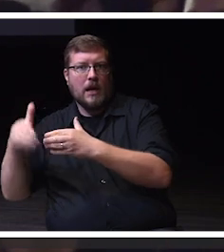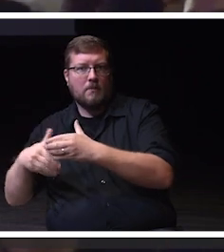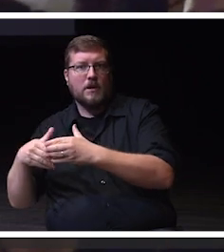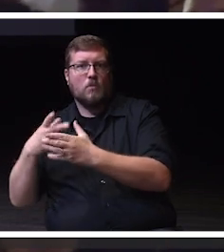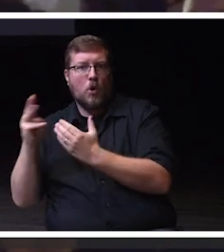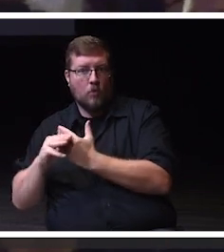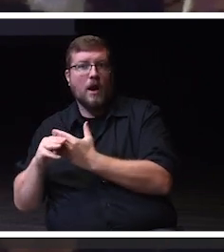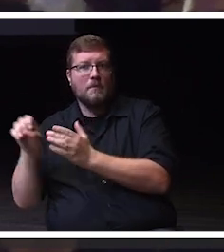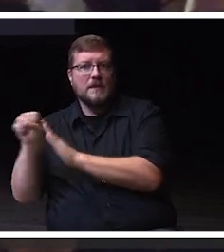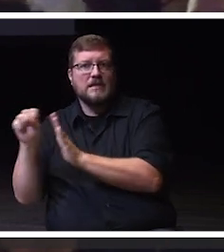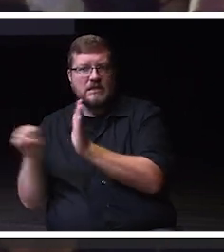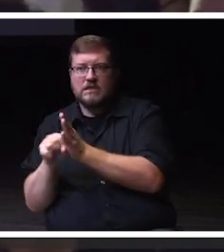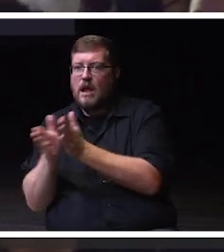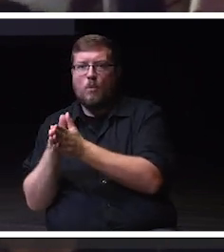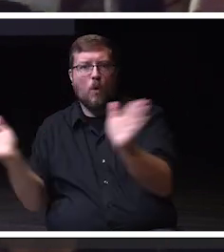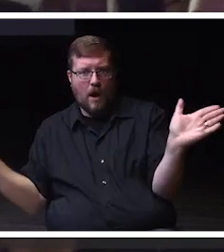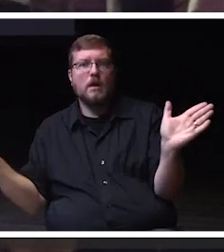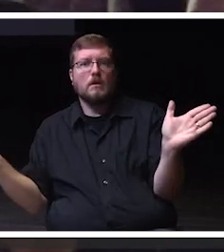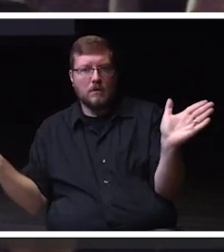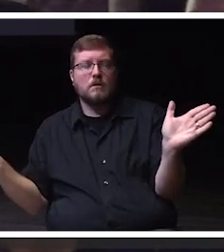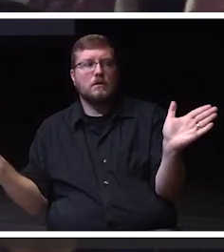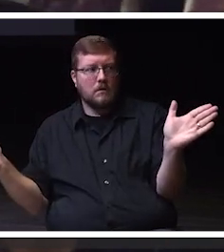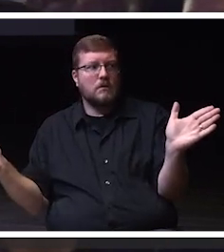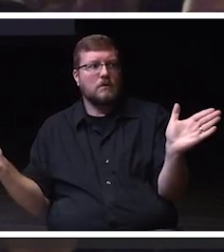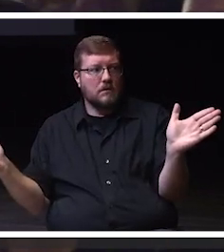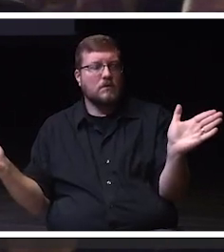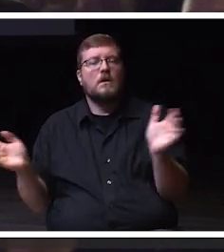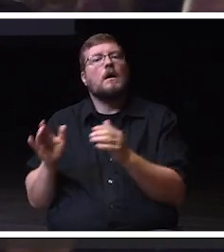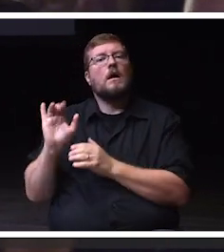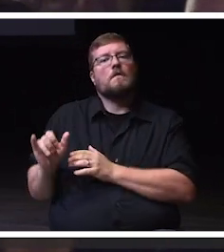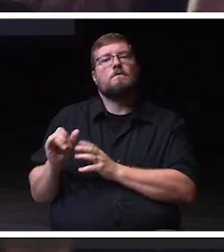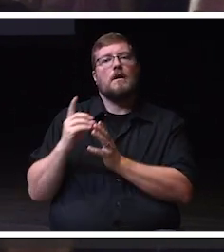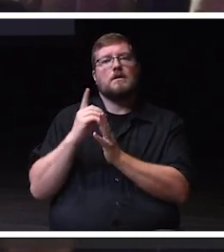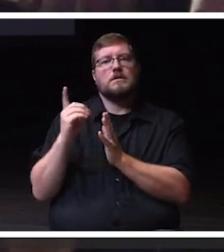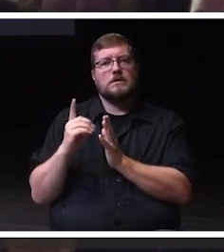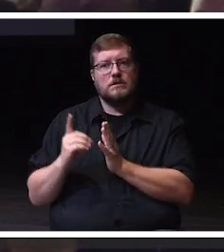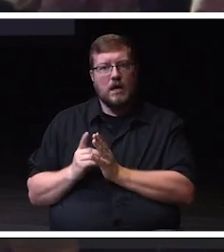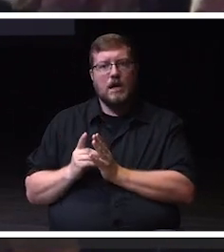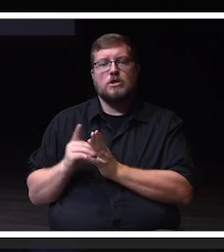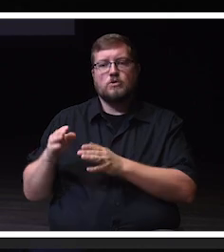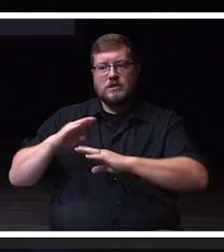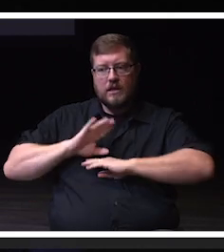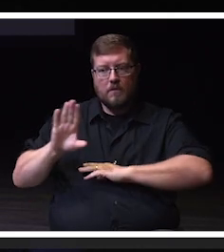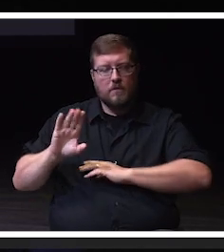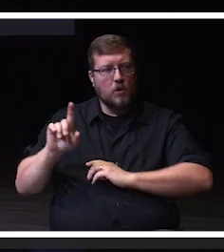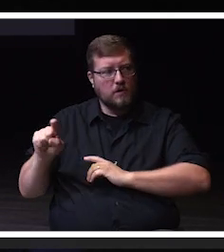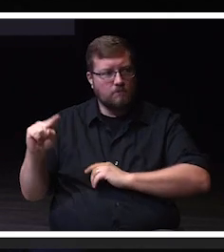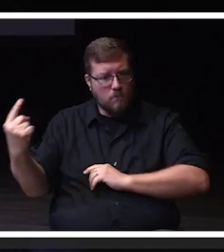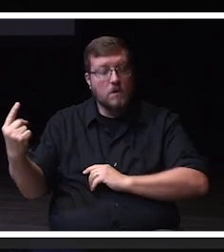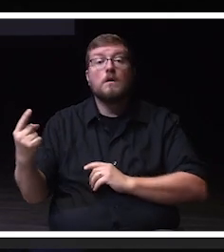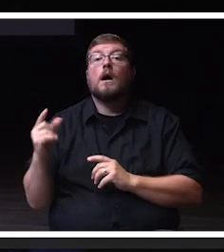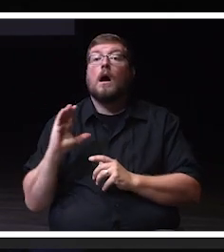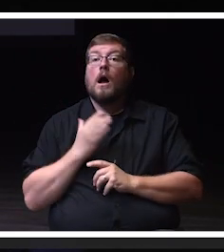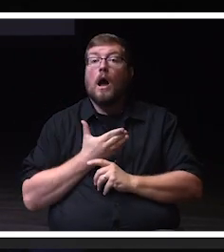unique emphases designed to meet workforce needs. We've had expansion of our student experience